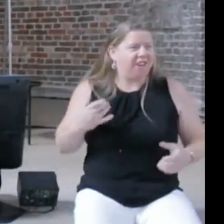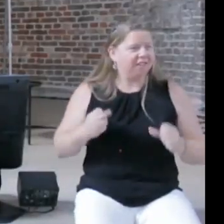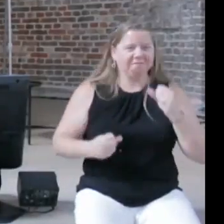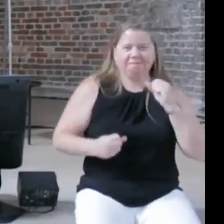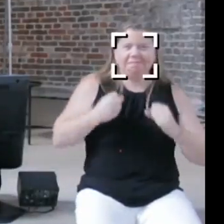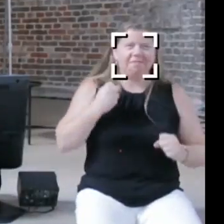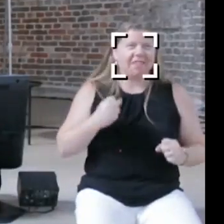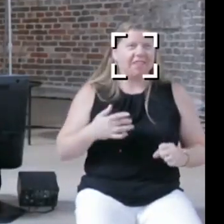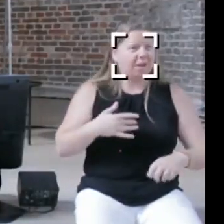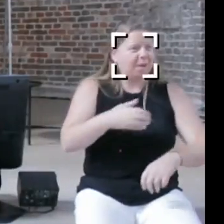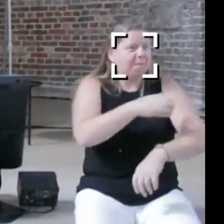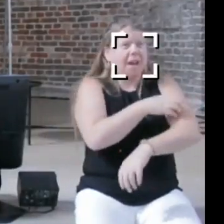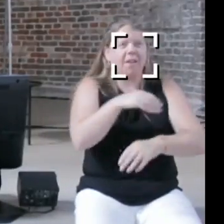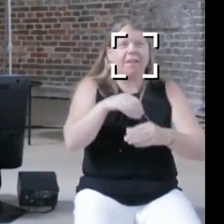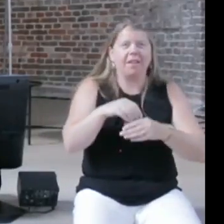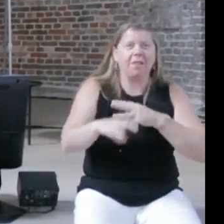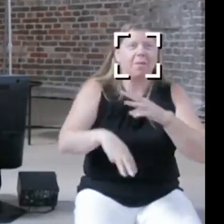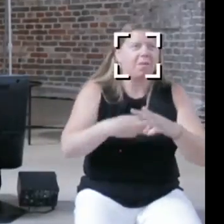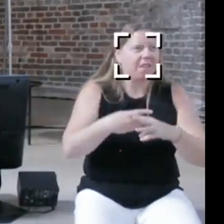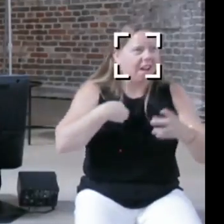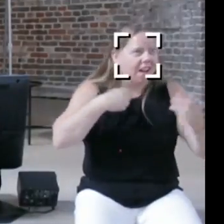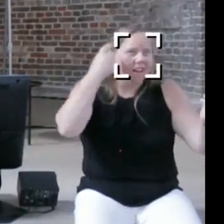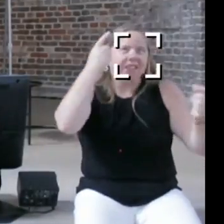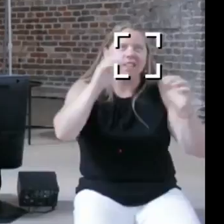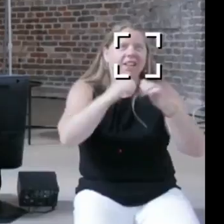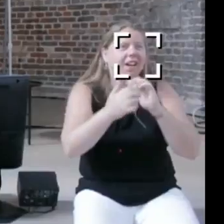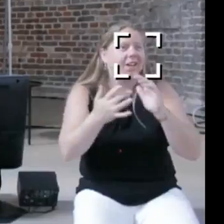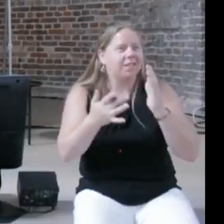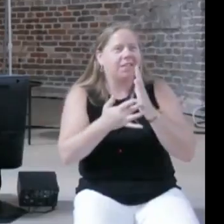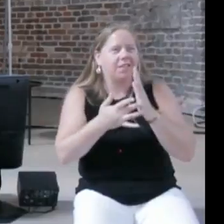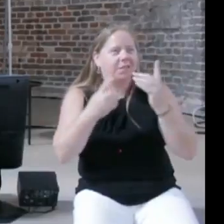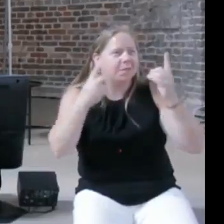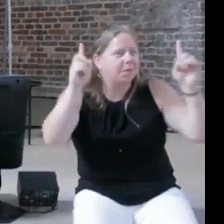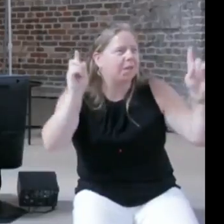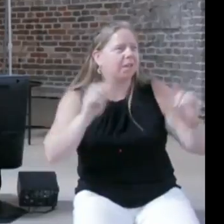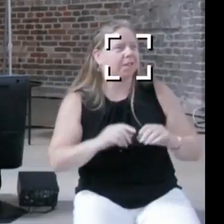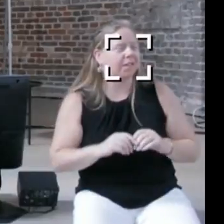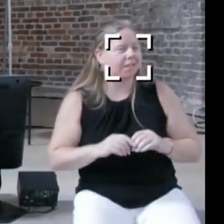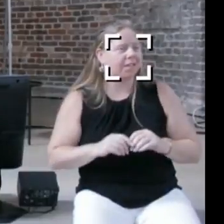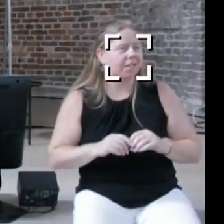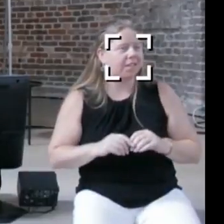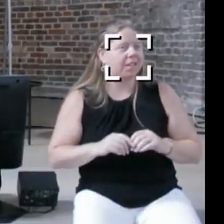how to use these materials and these technologies, and I think it's much harder to do with AI